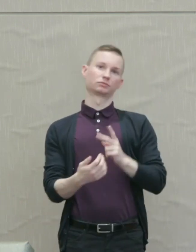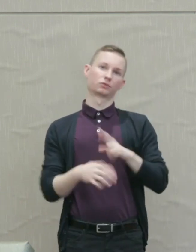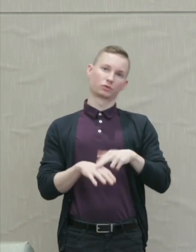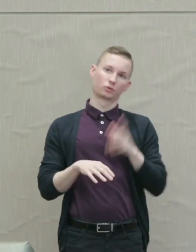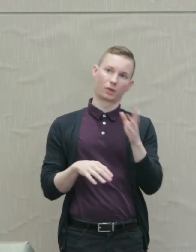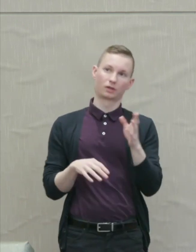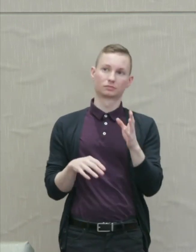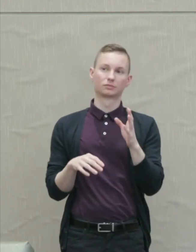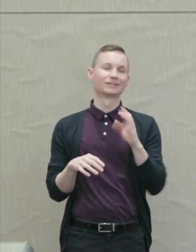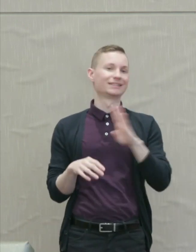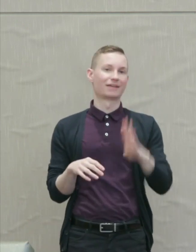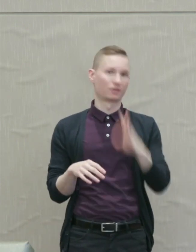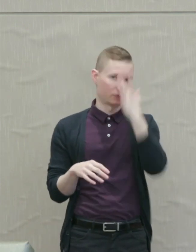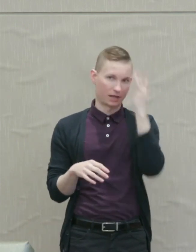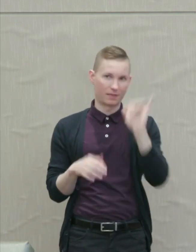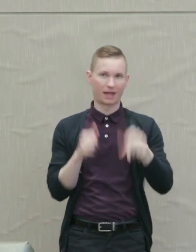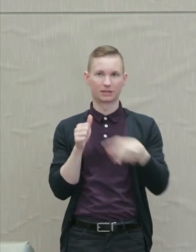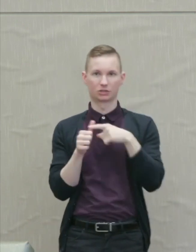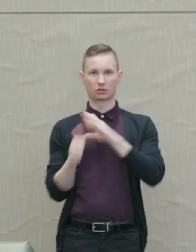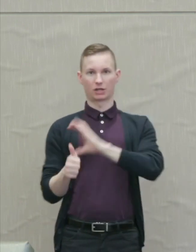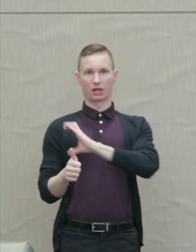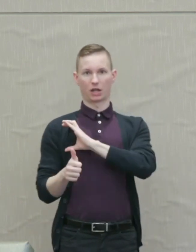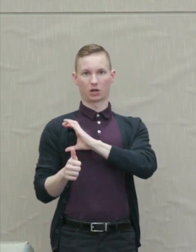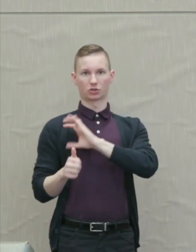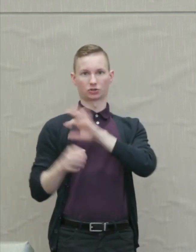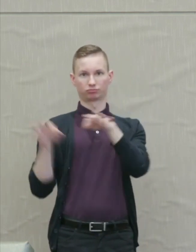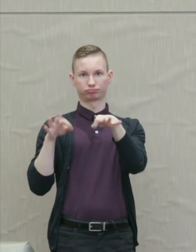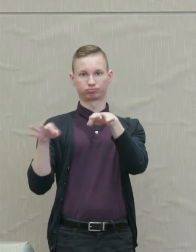supposed to forget this initial characterization.